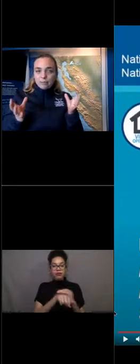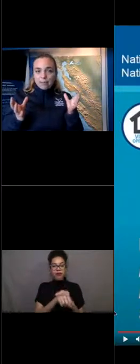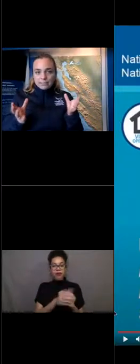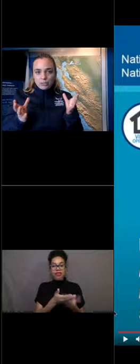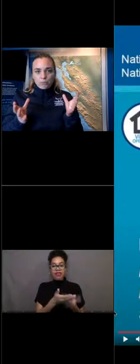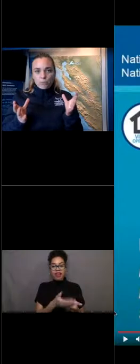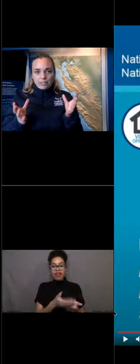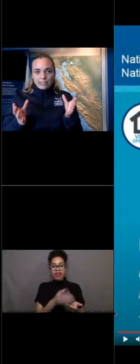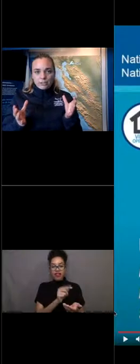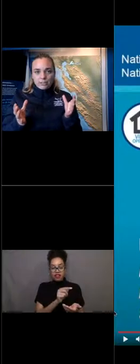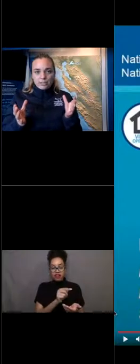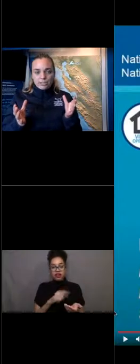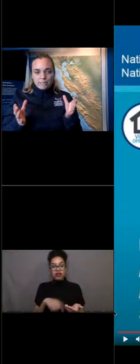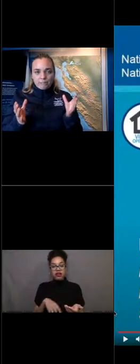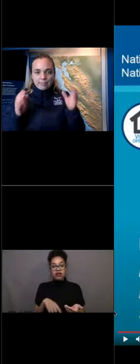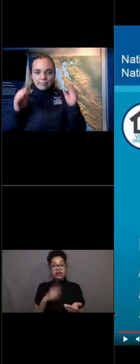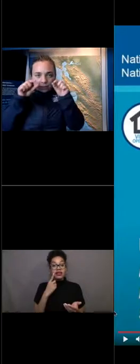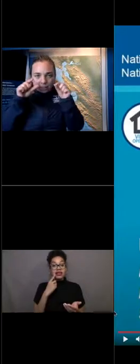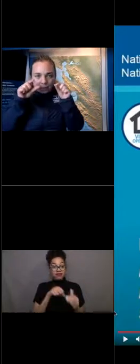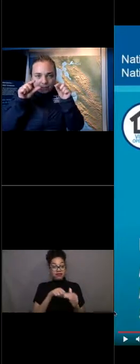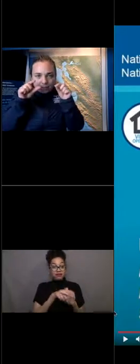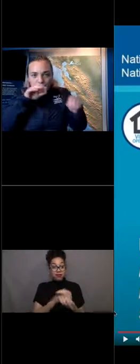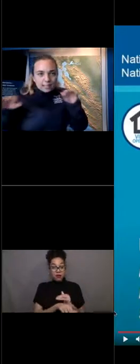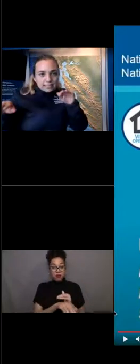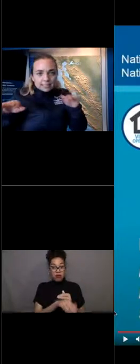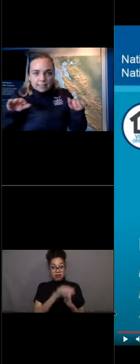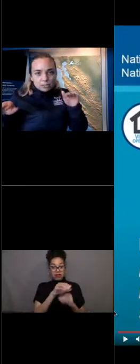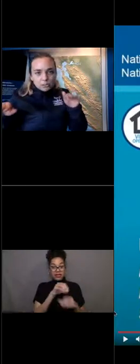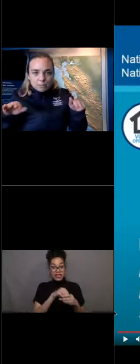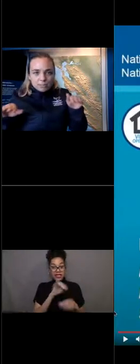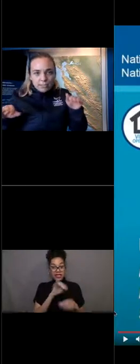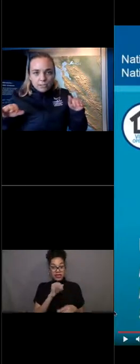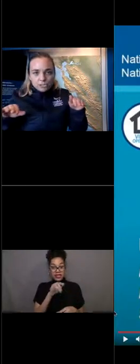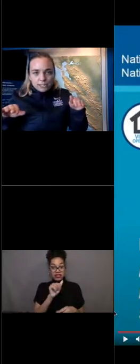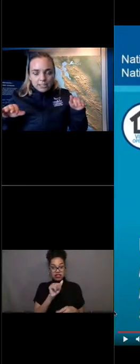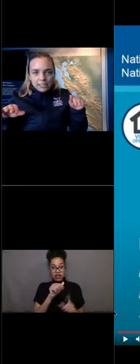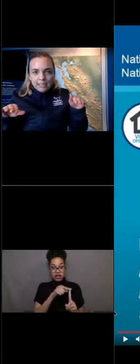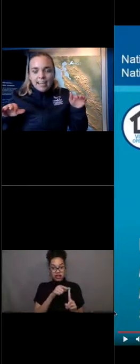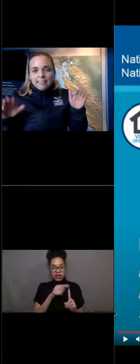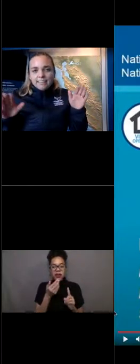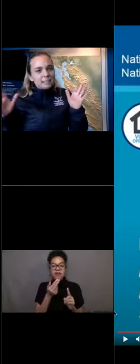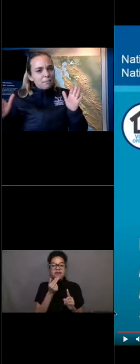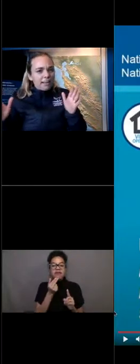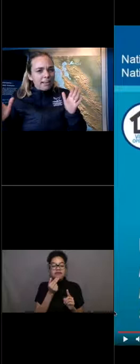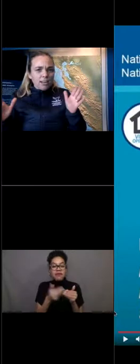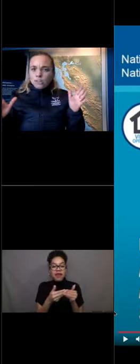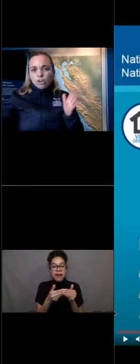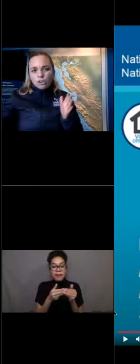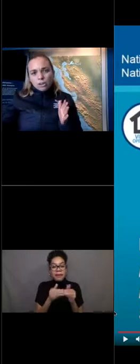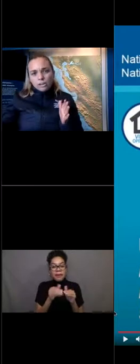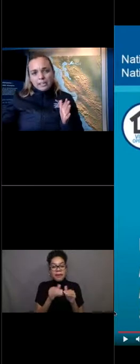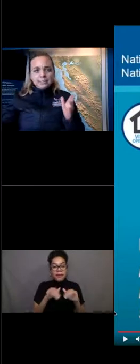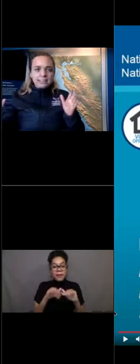Leatherbacks that are born in Indonesia, the little baby leatherbacks, they swim to the ocean. And then depending on the currents